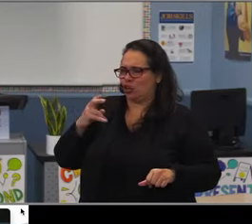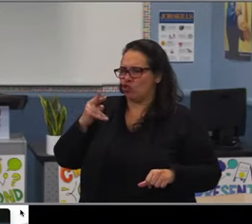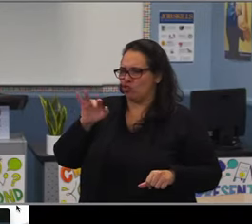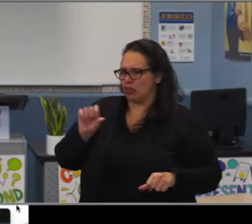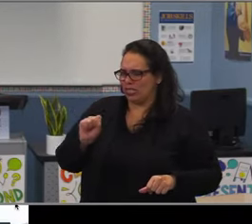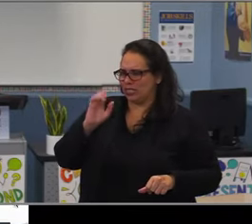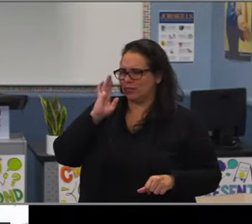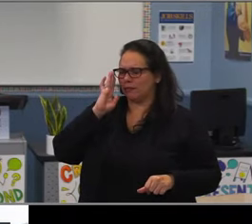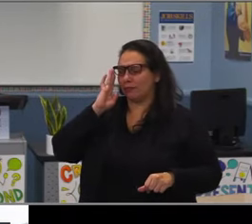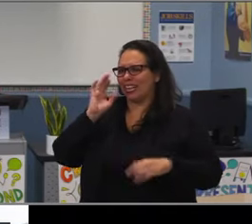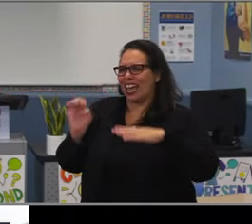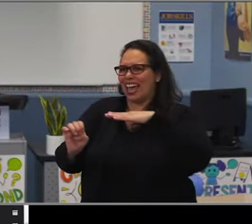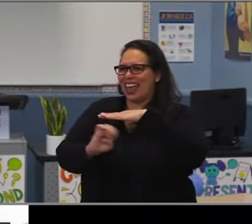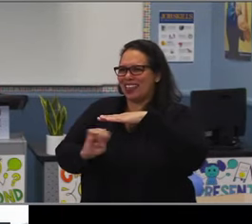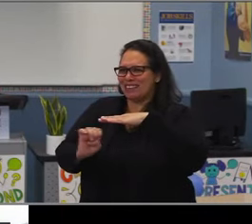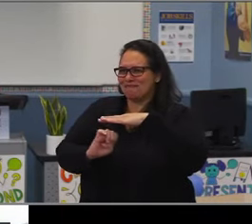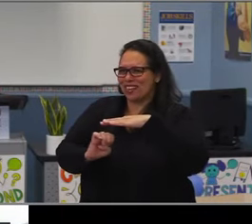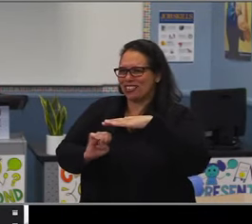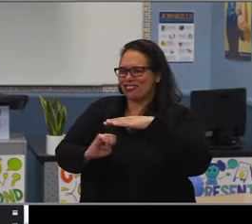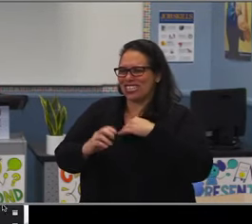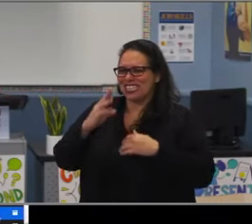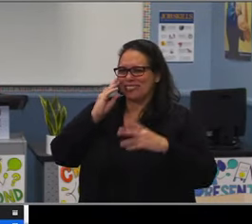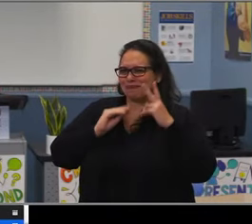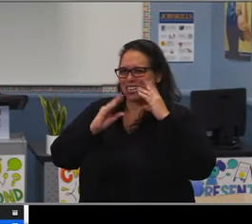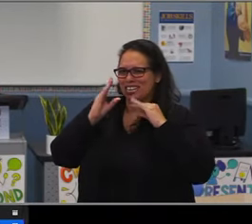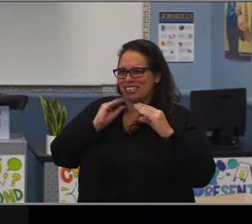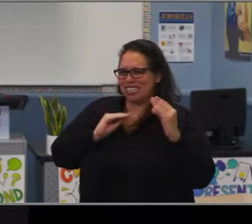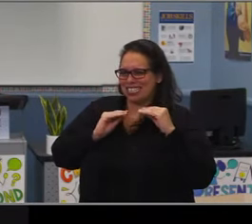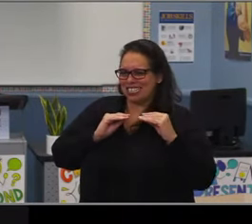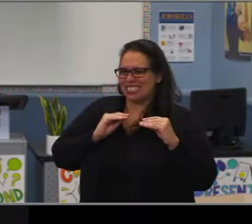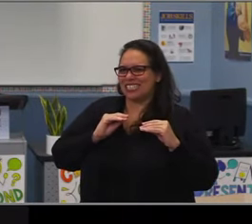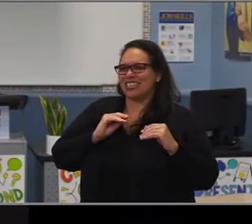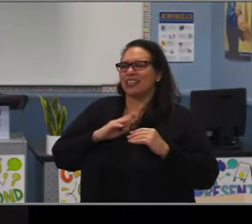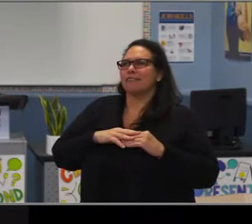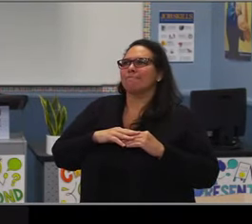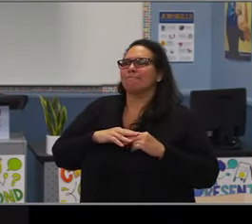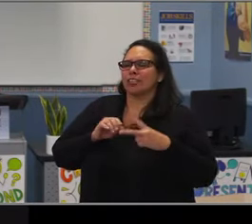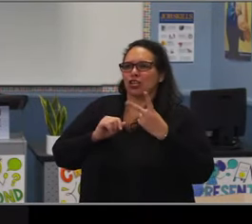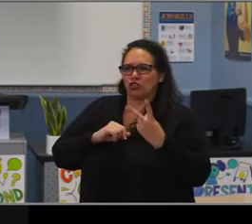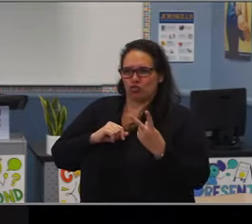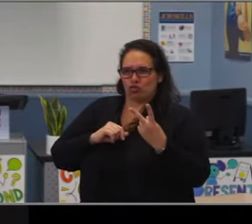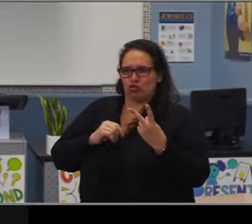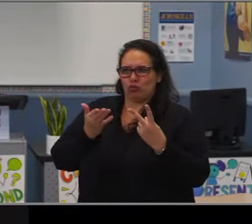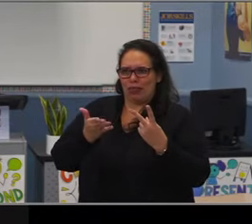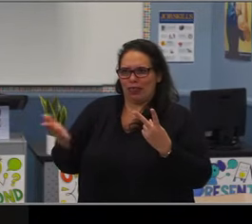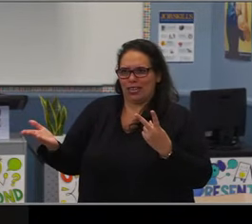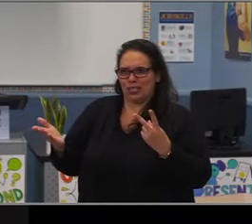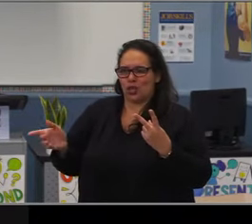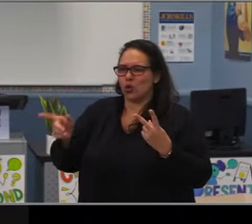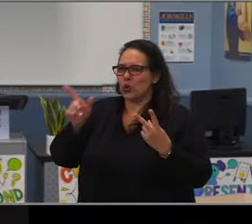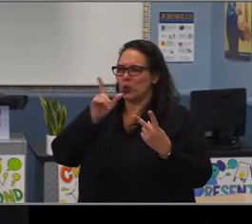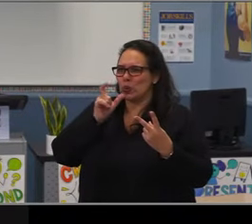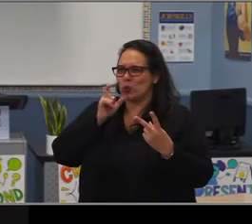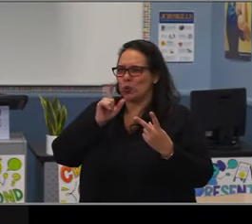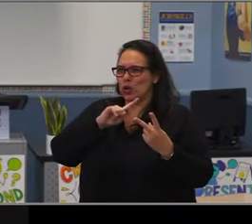with no Ds or Fs, that's the indicator for high school readiness across. And then for meeting or not meeting it